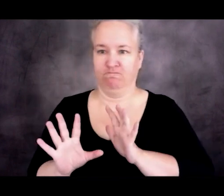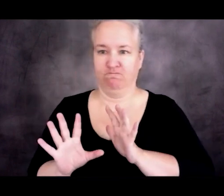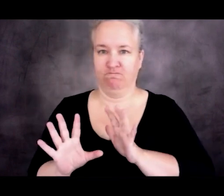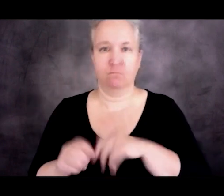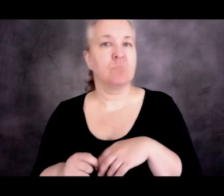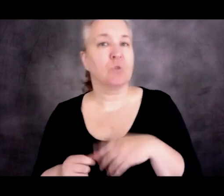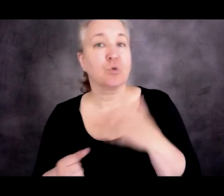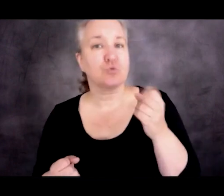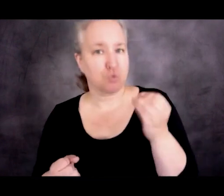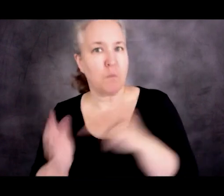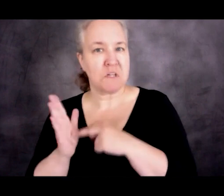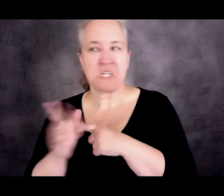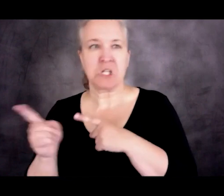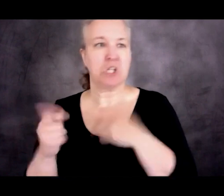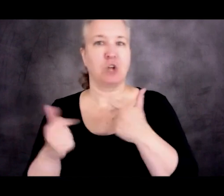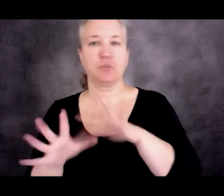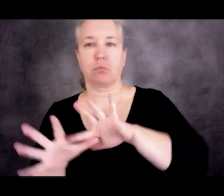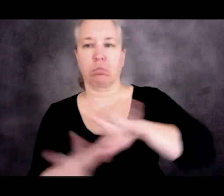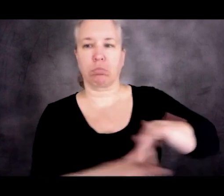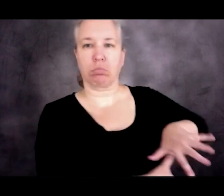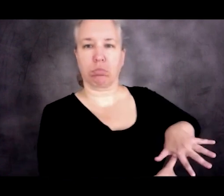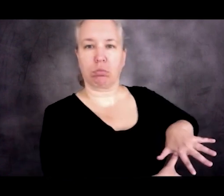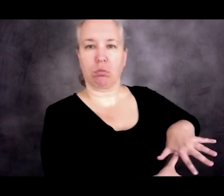So they're trying to make it go away.